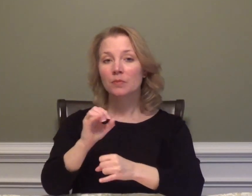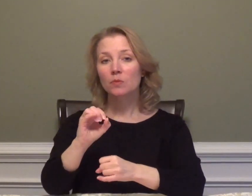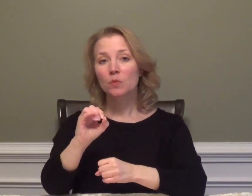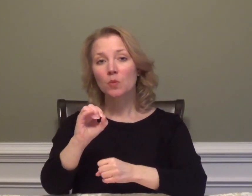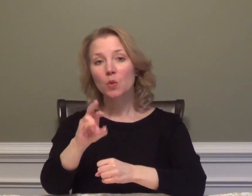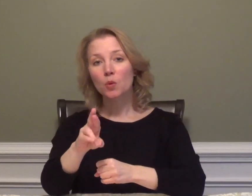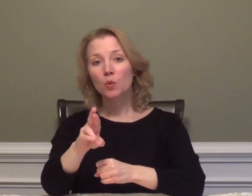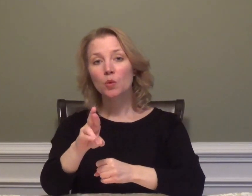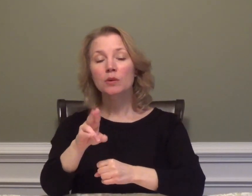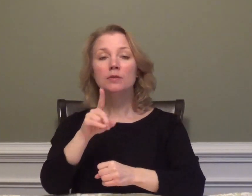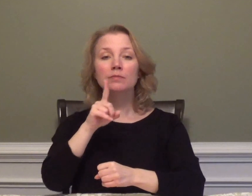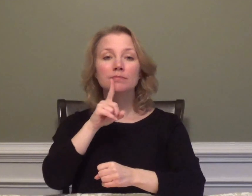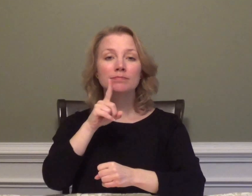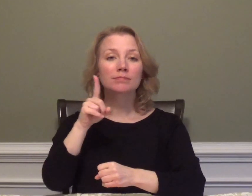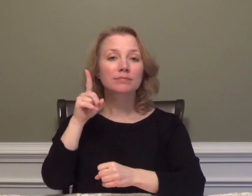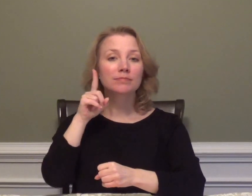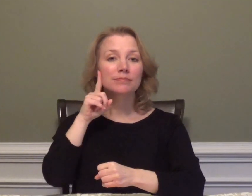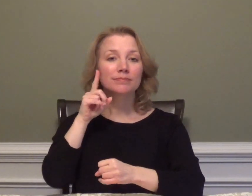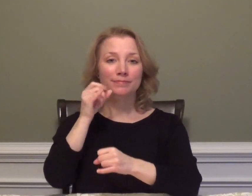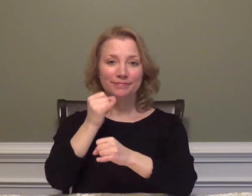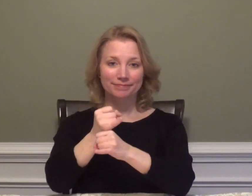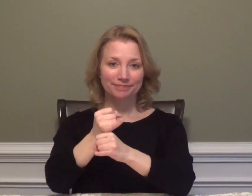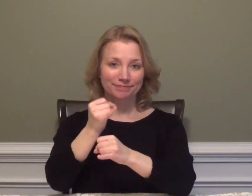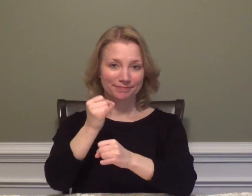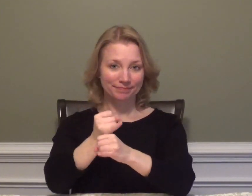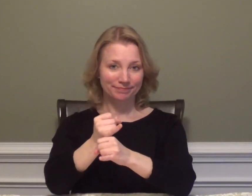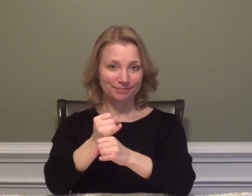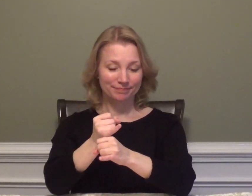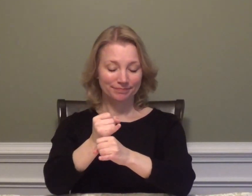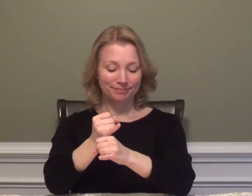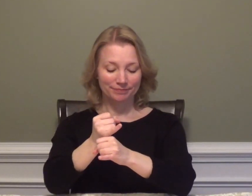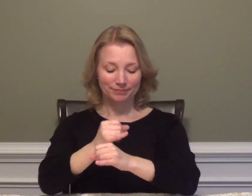or DEAF + RESIDENTIAL SCHOOL